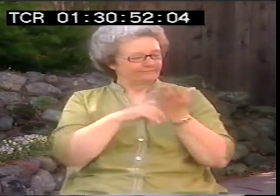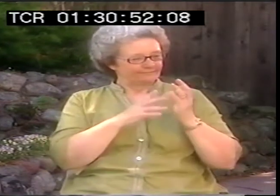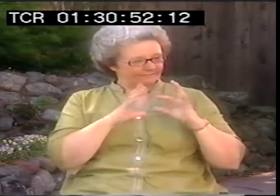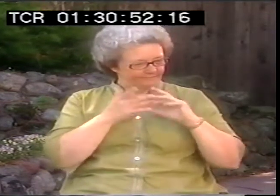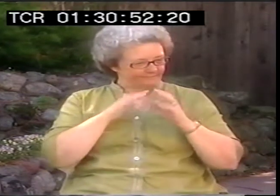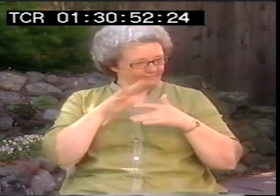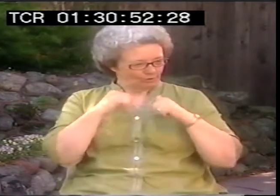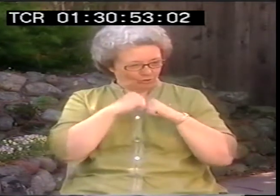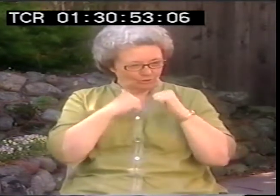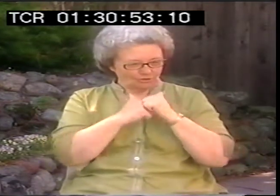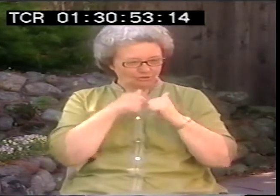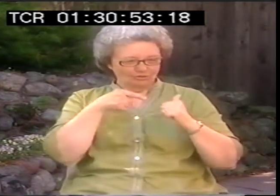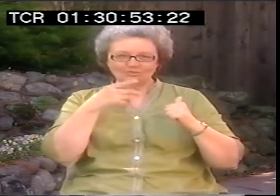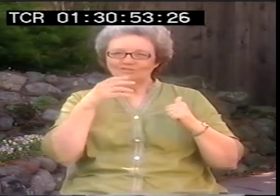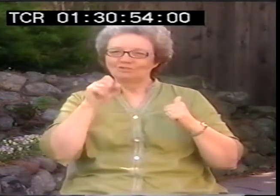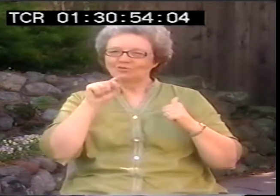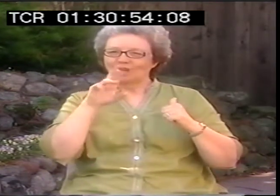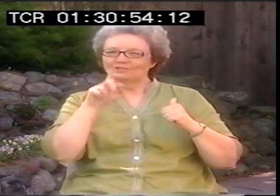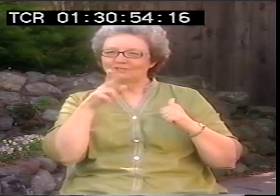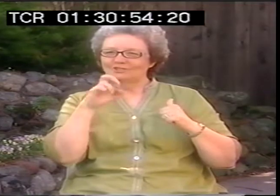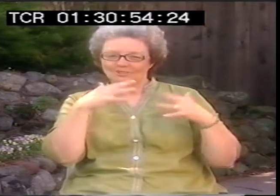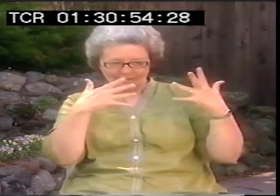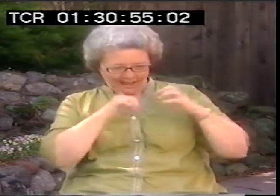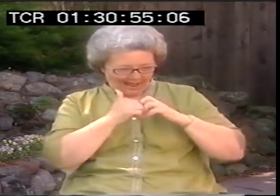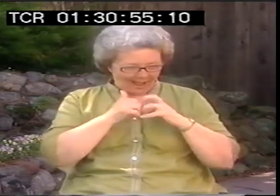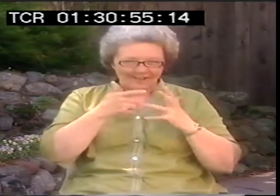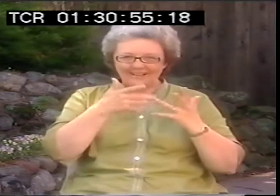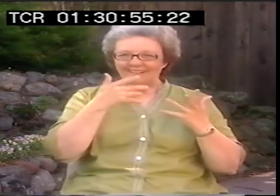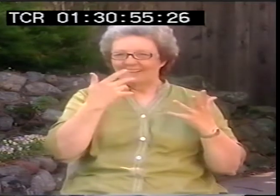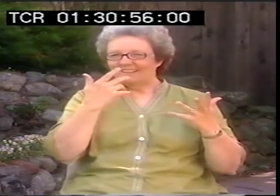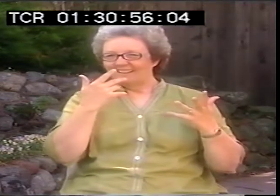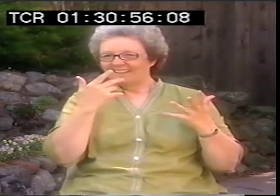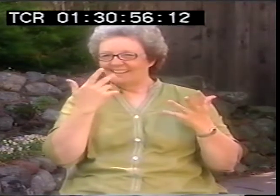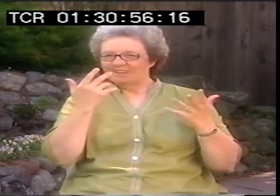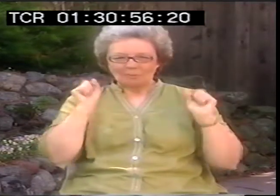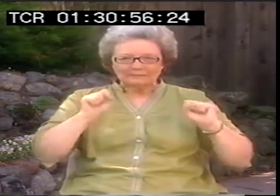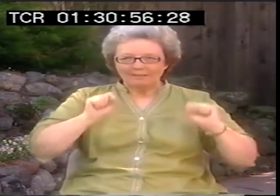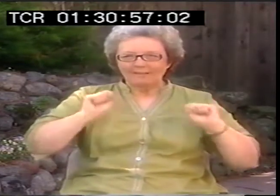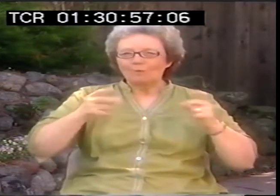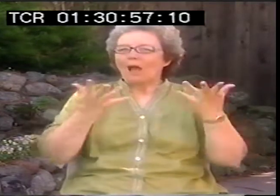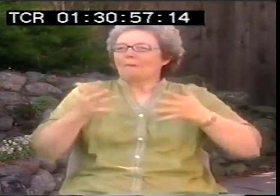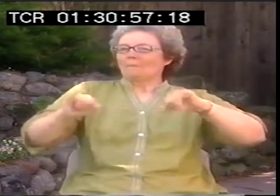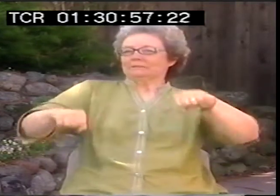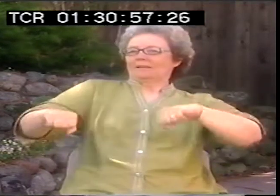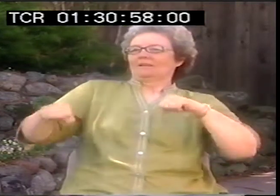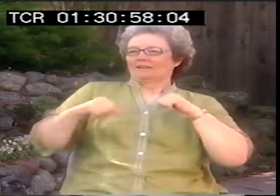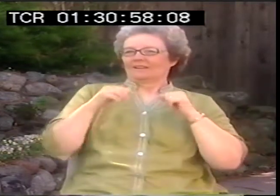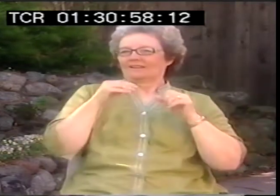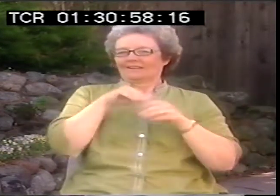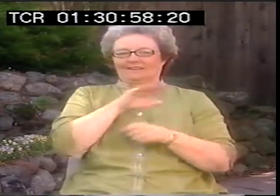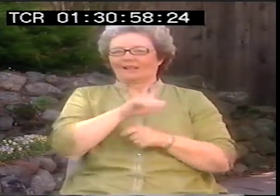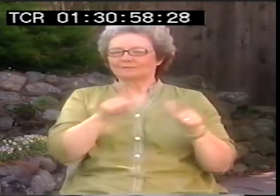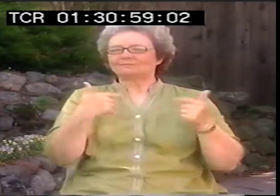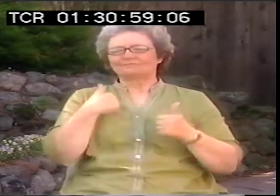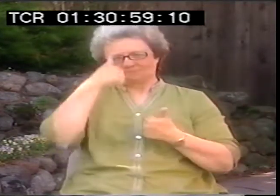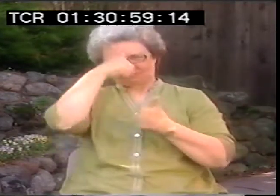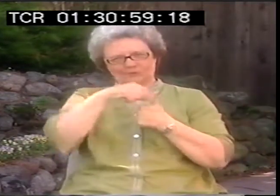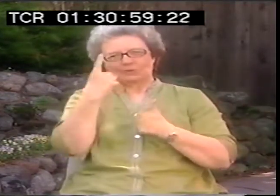going on at that time about the structure. How would you even build a poem? What was possible? What's possible in this language?